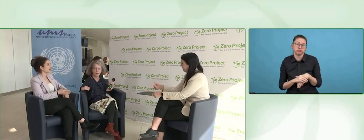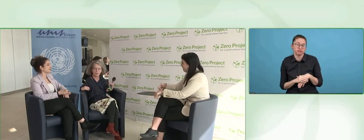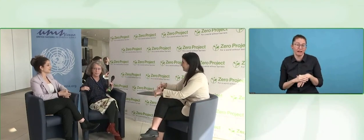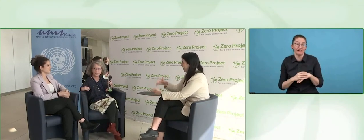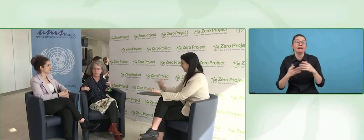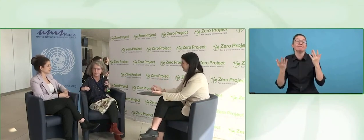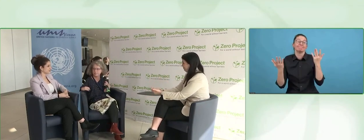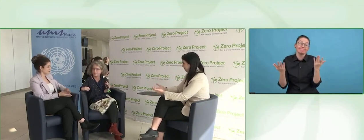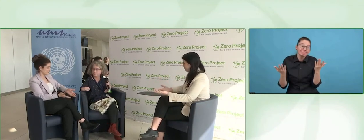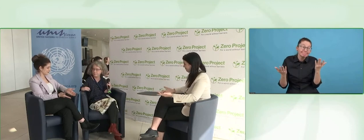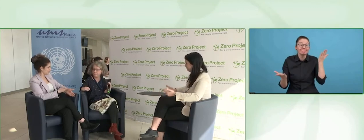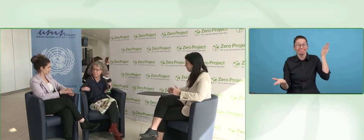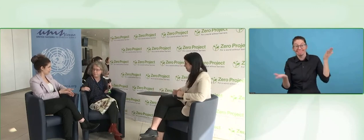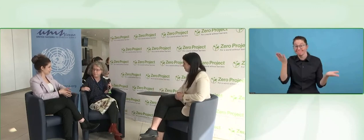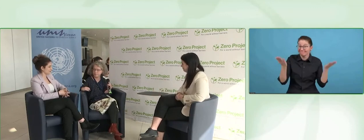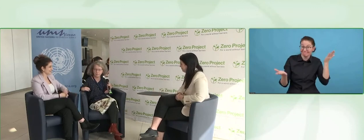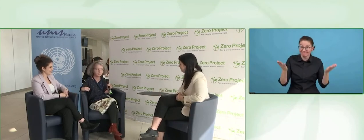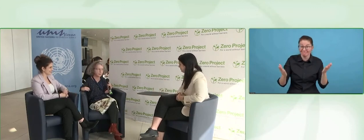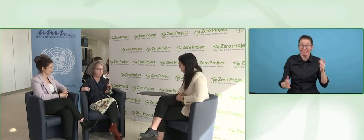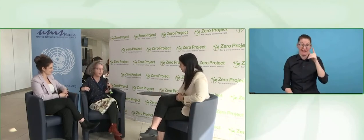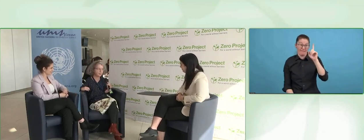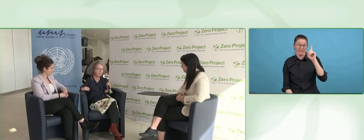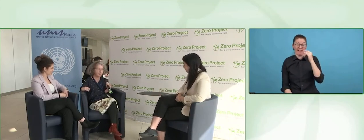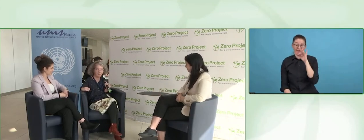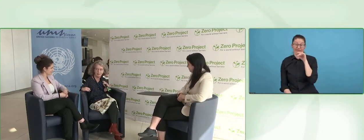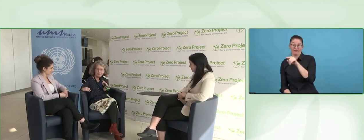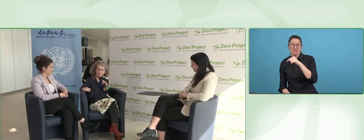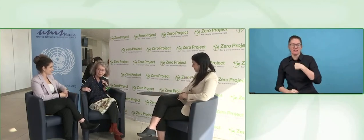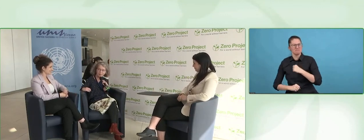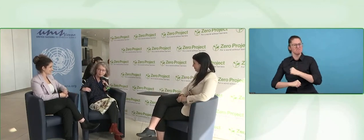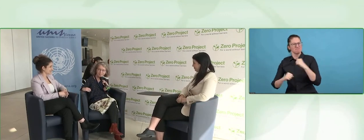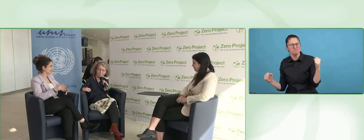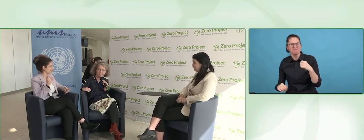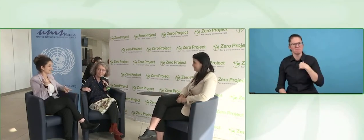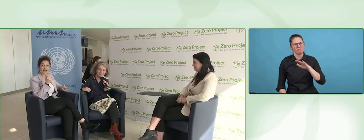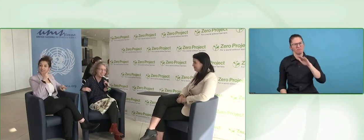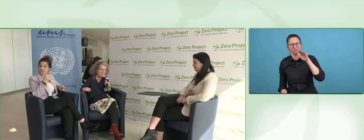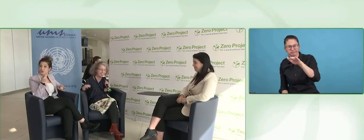Don't have time to be nice. We still have five minutes.